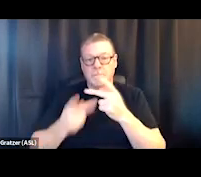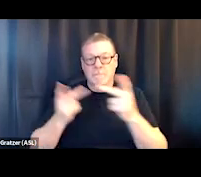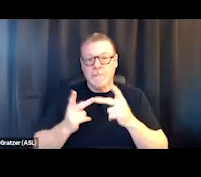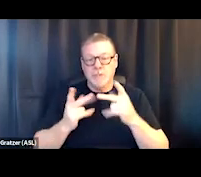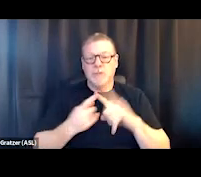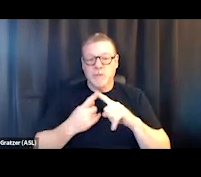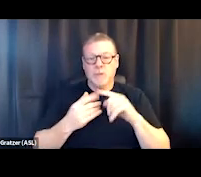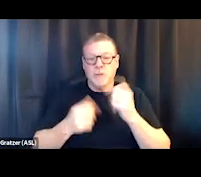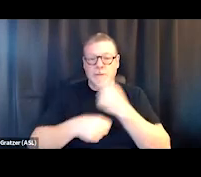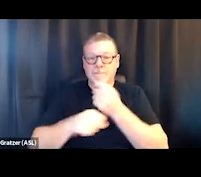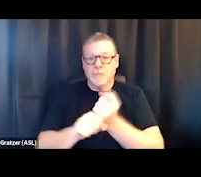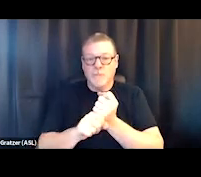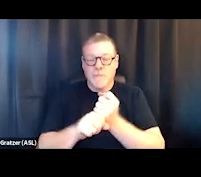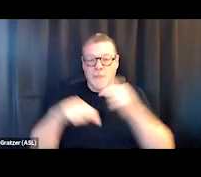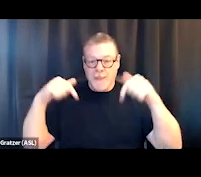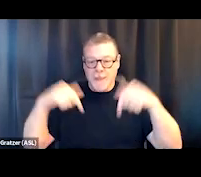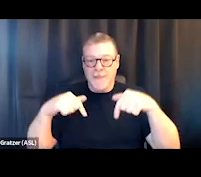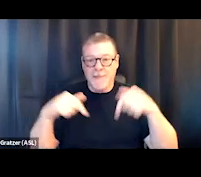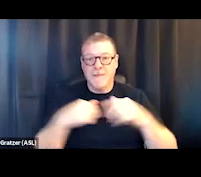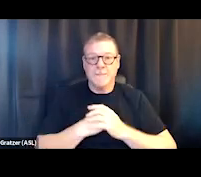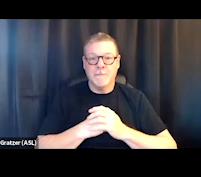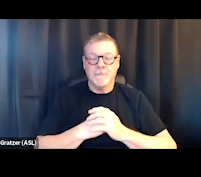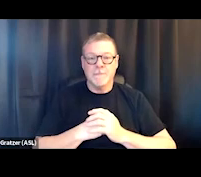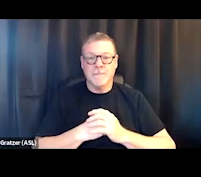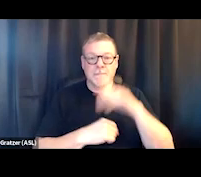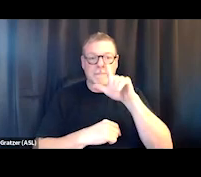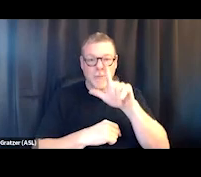to create this 24/7 shelter